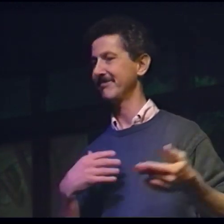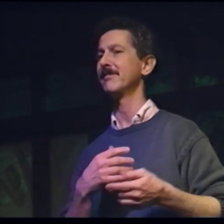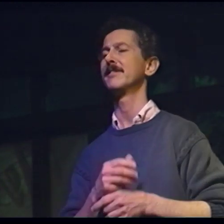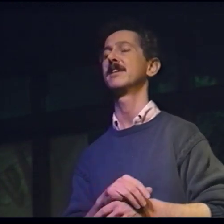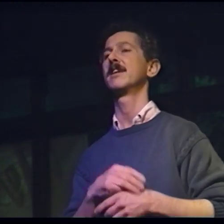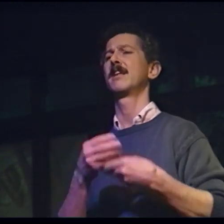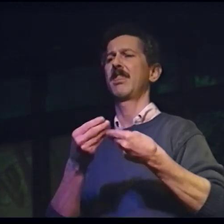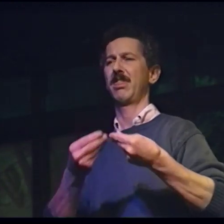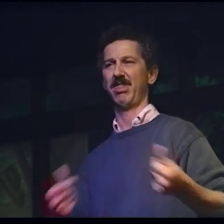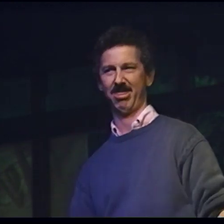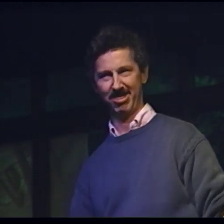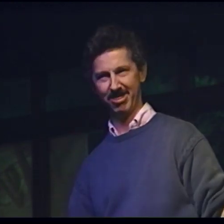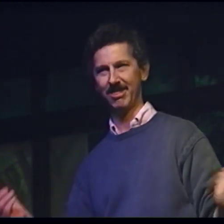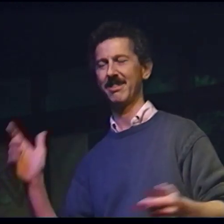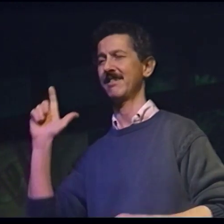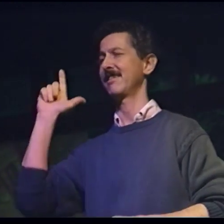I totally lost enthusiasm.